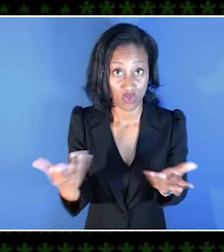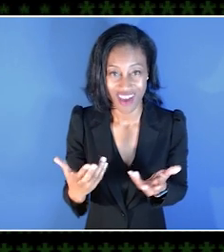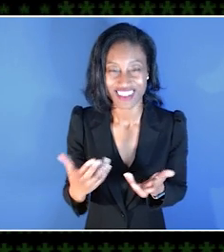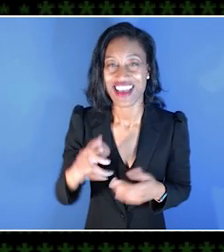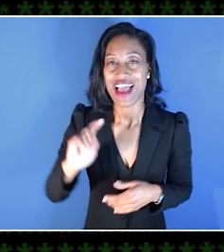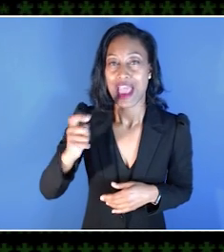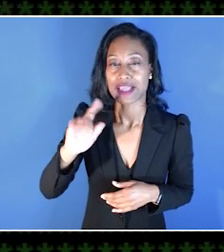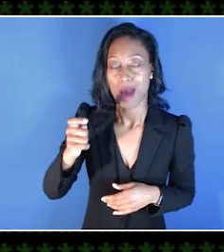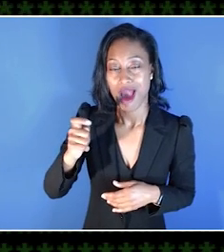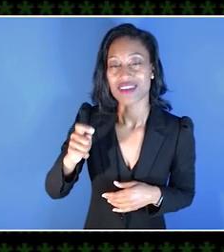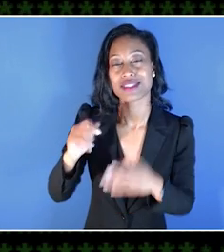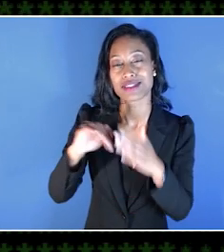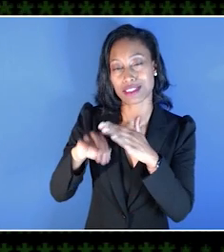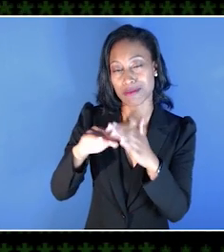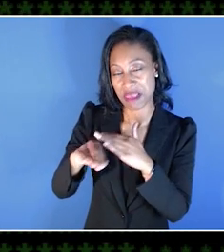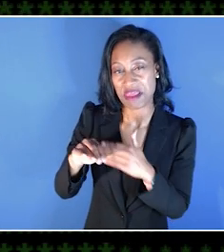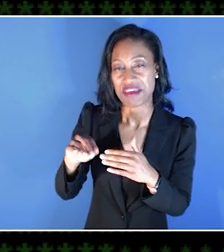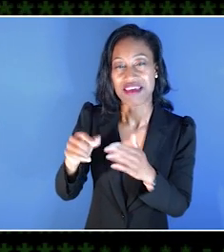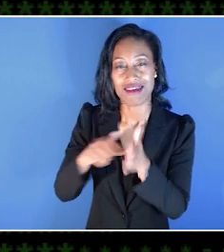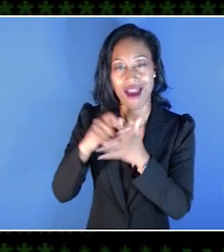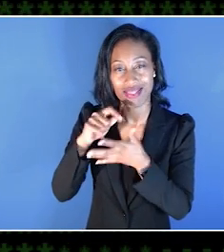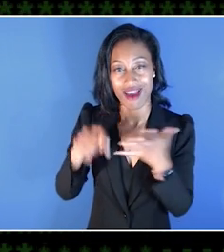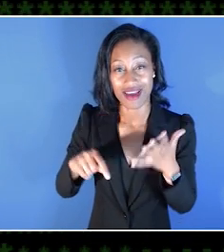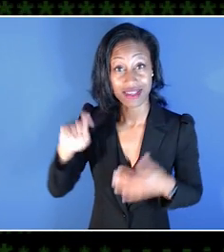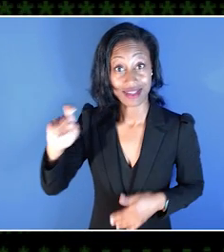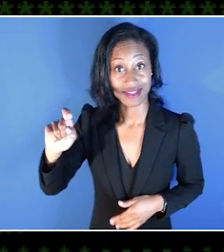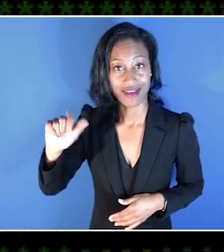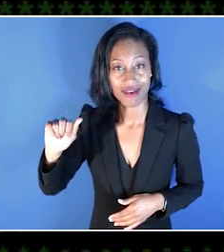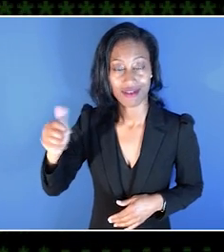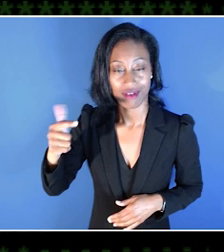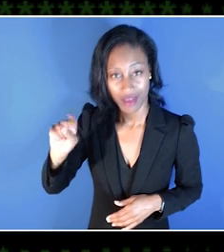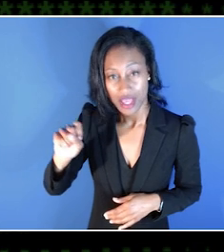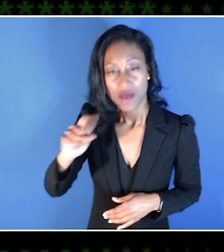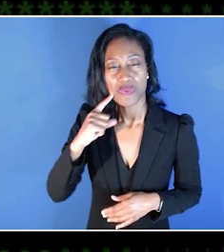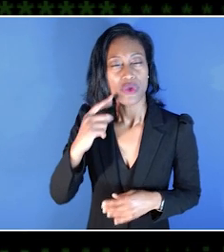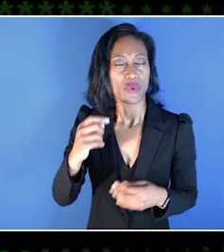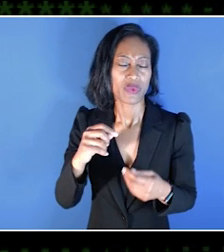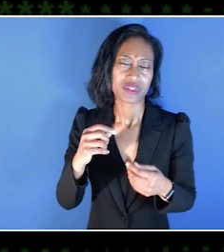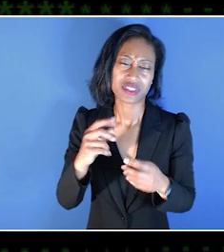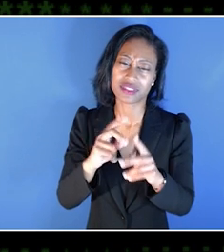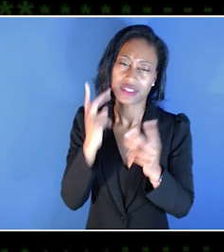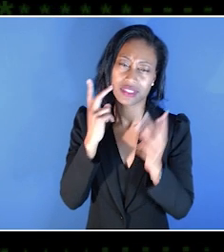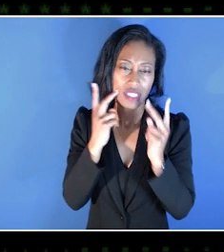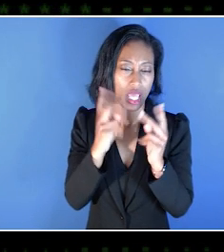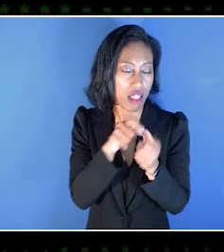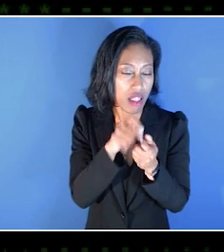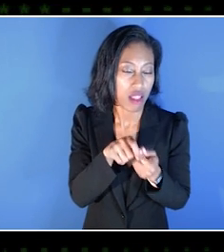was the Xbox Accessibility Guidelines. It goes into detail about the personas